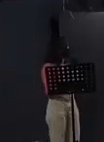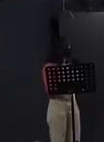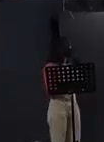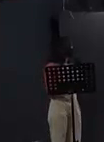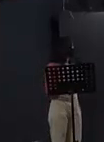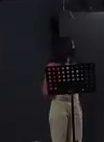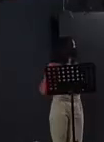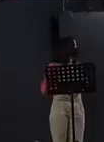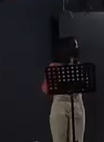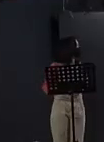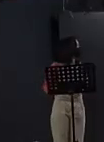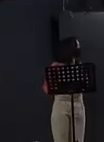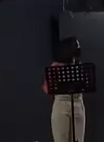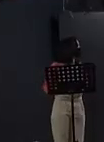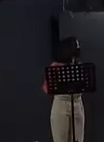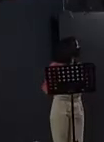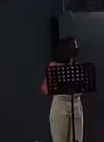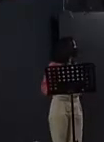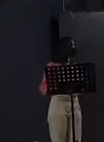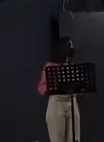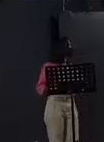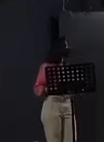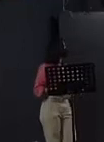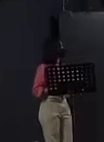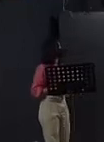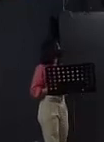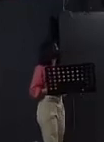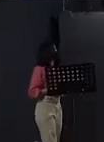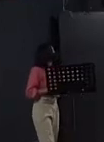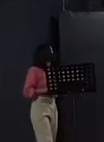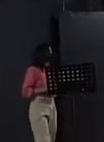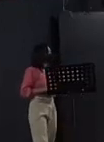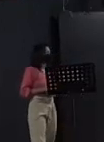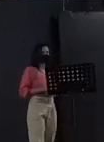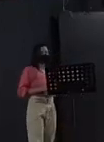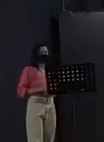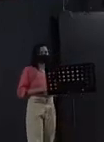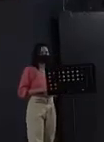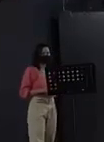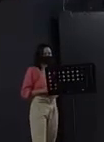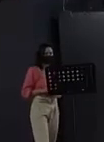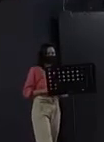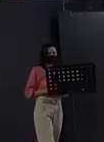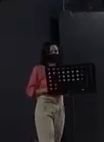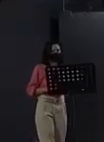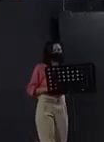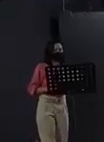Well I am going to answer in this currently only products